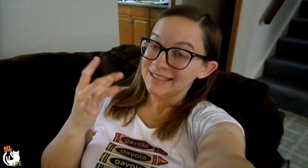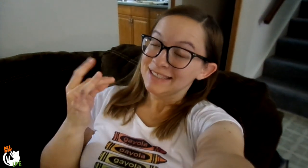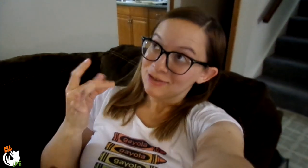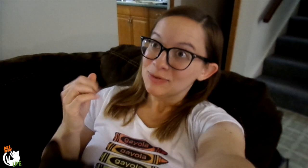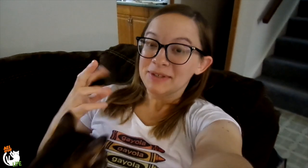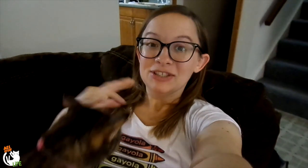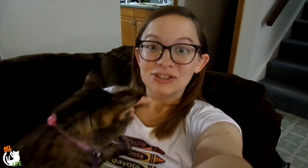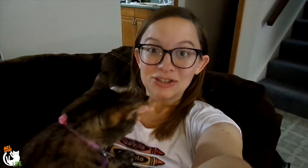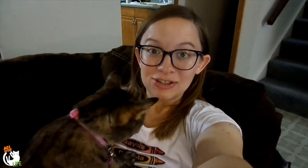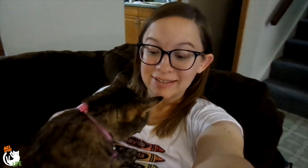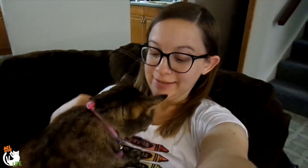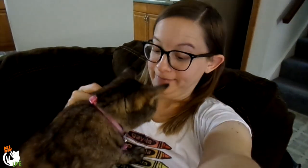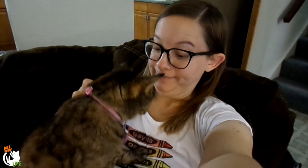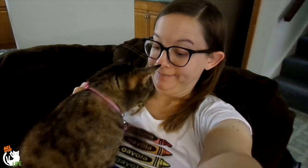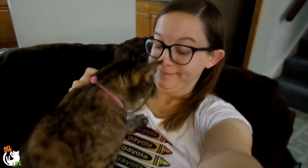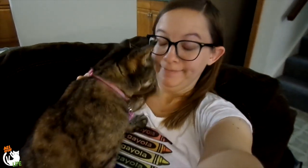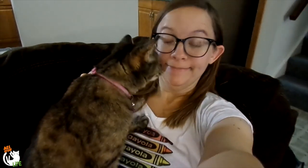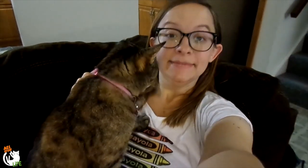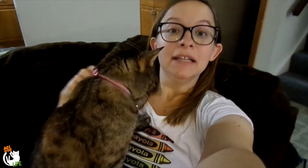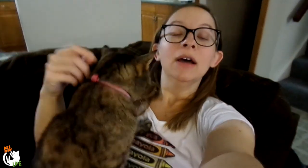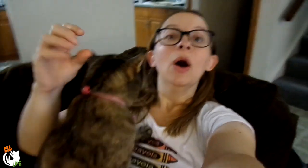Getting a sticker or a shirt.